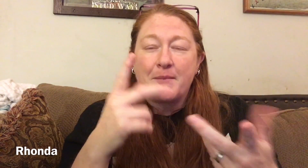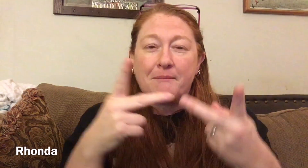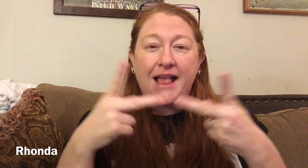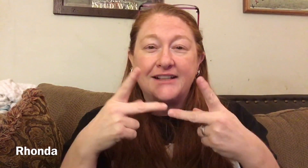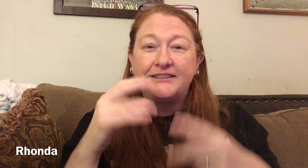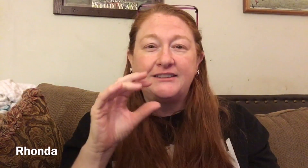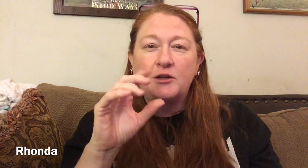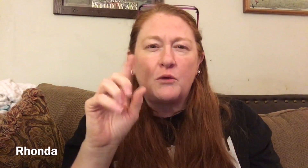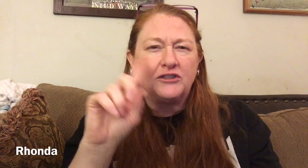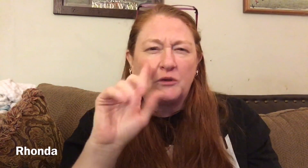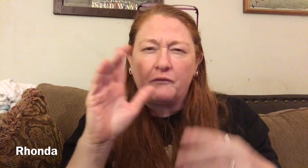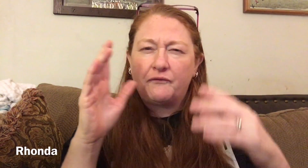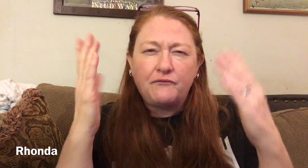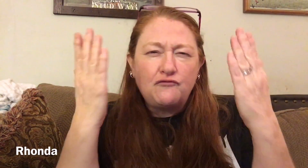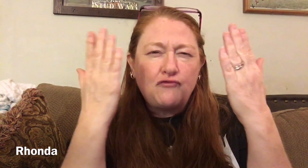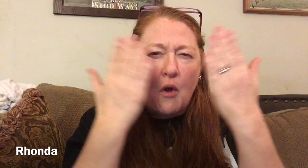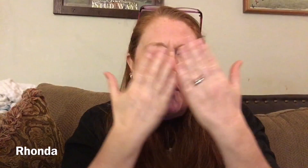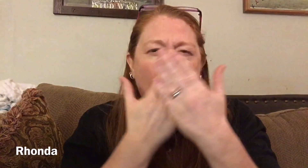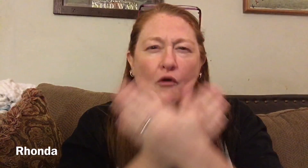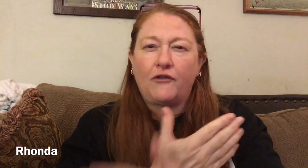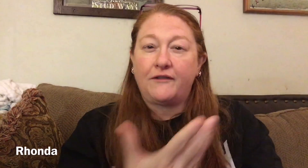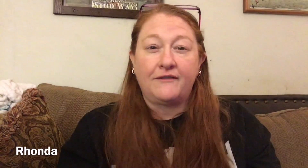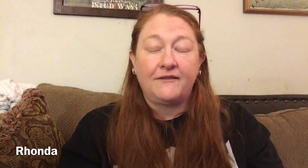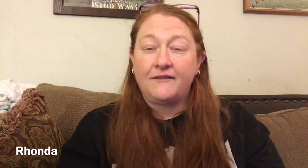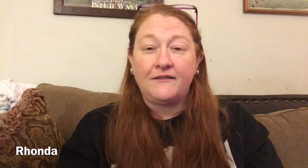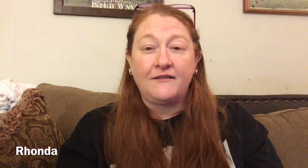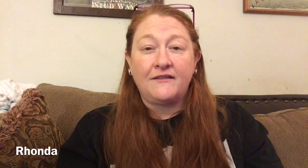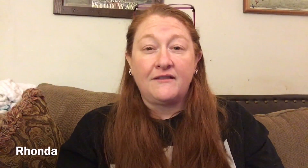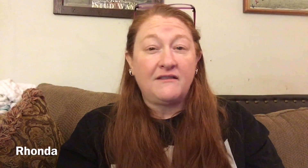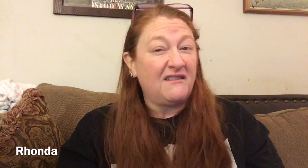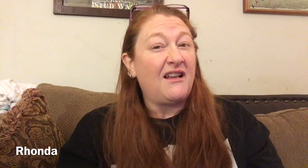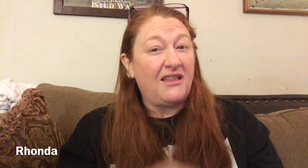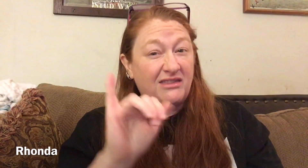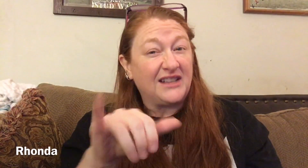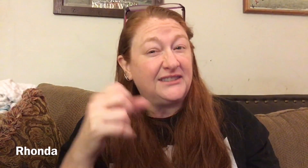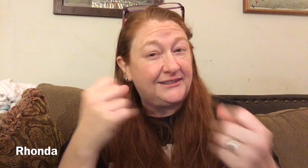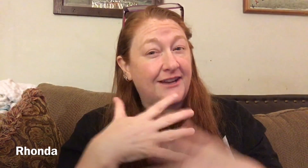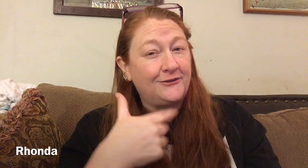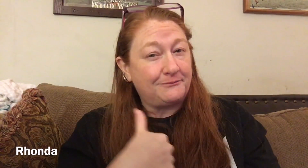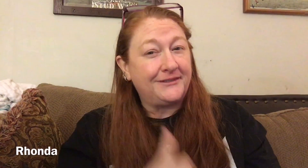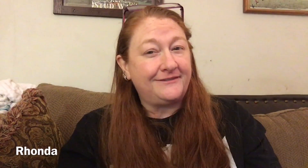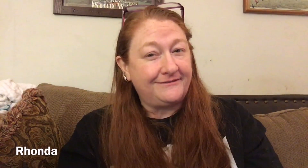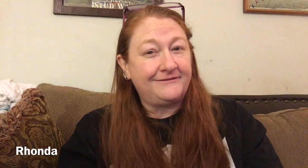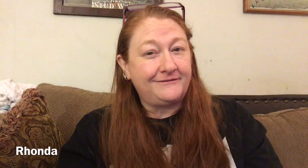and be in a place where it is dark... That truly scares me!